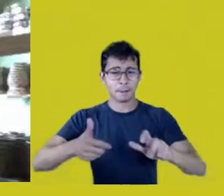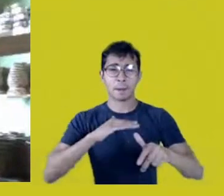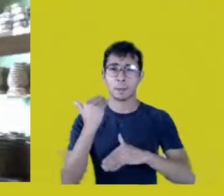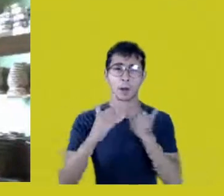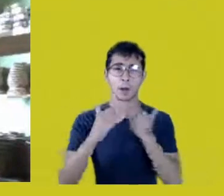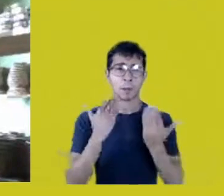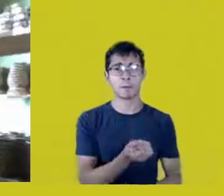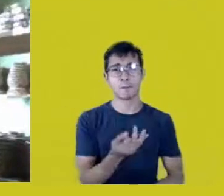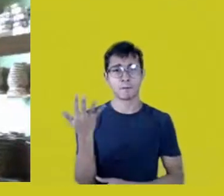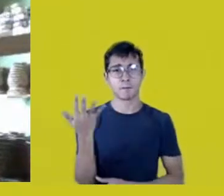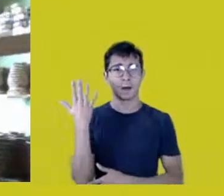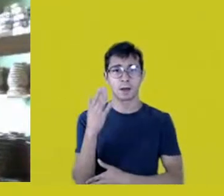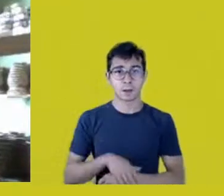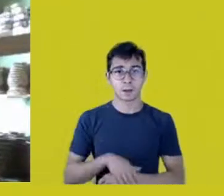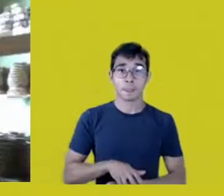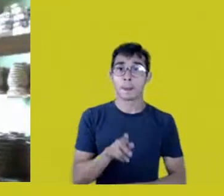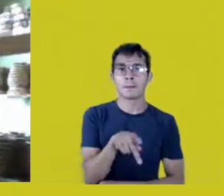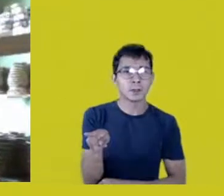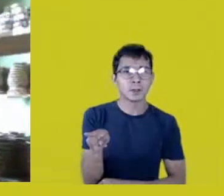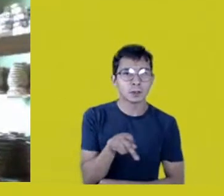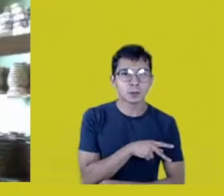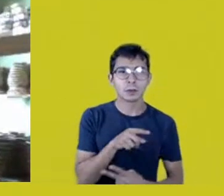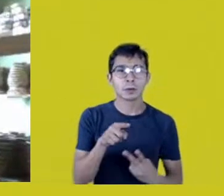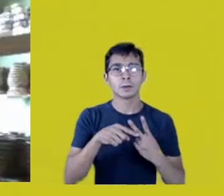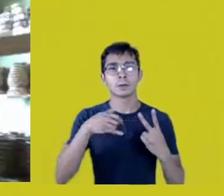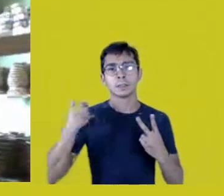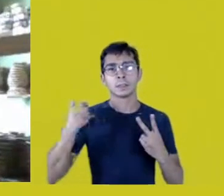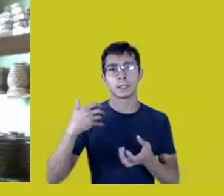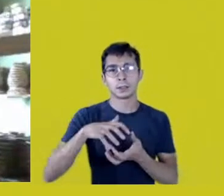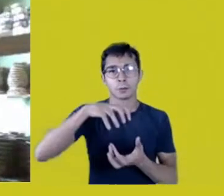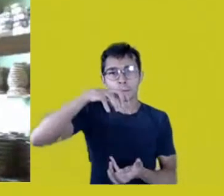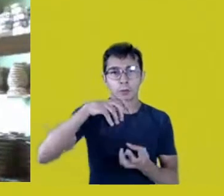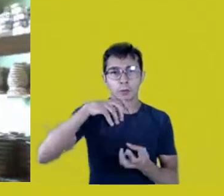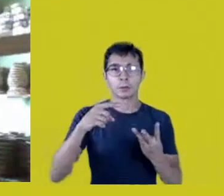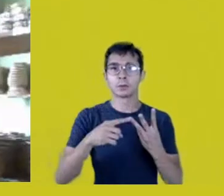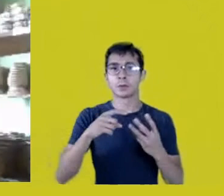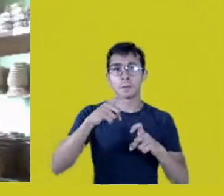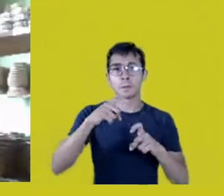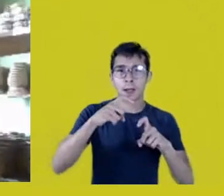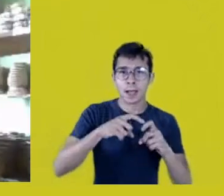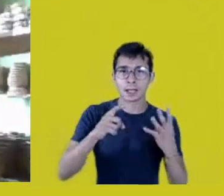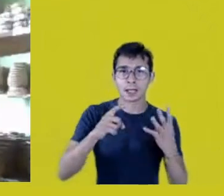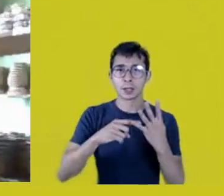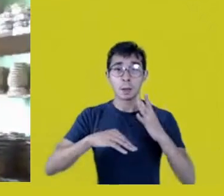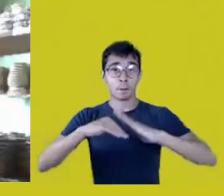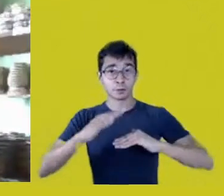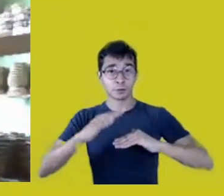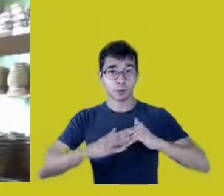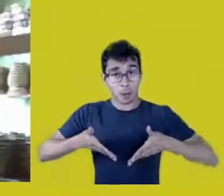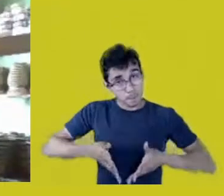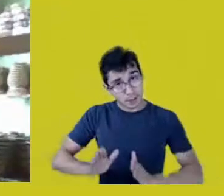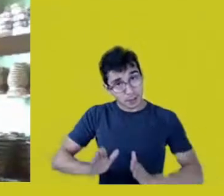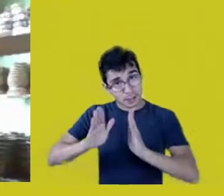professors, elders, masters, midwives, our artists. What then?